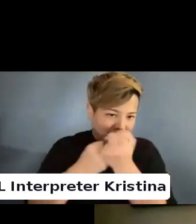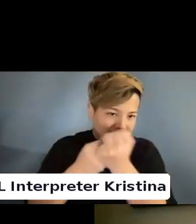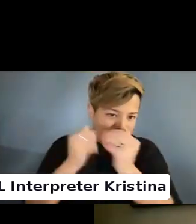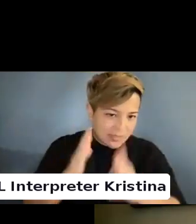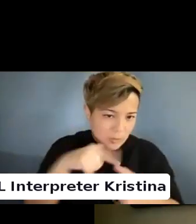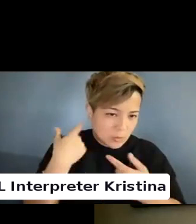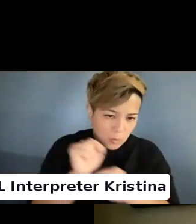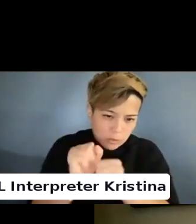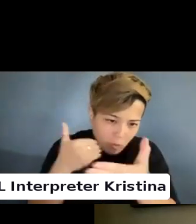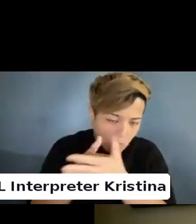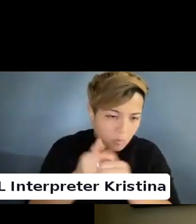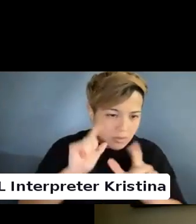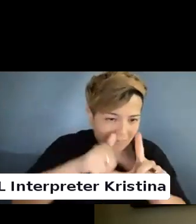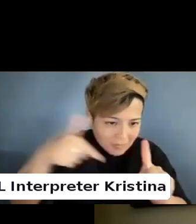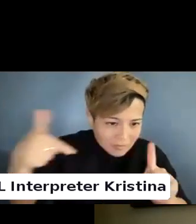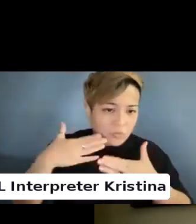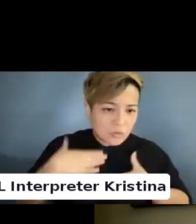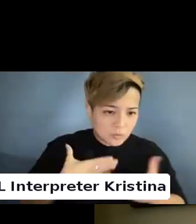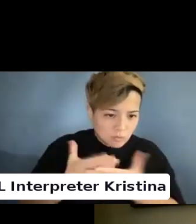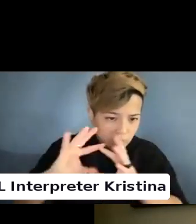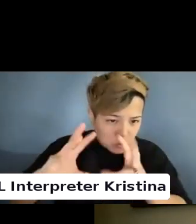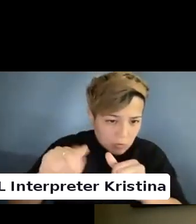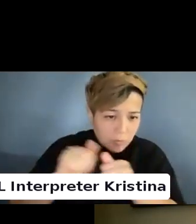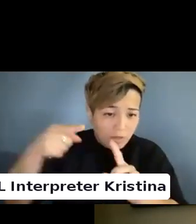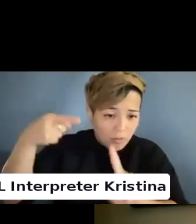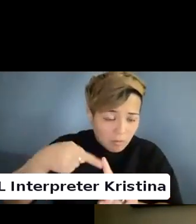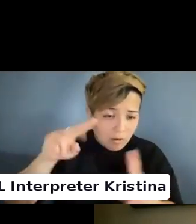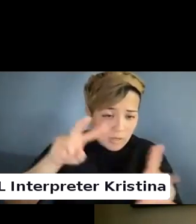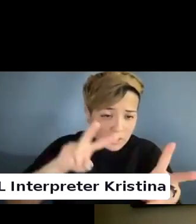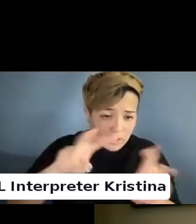And I think disability rights. Particularly around the issues of consent.